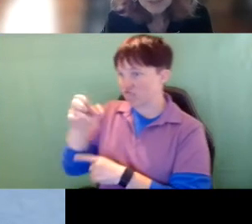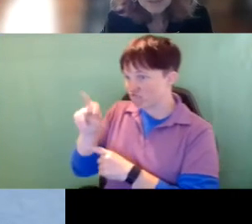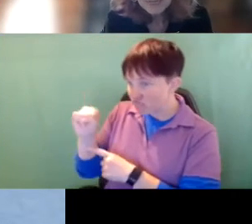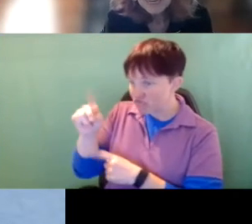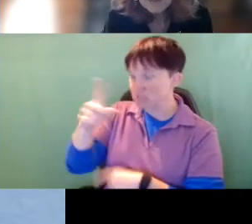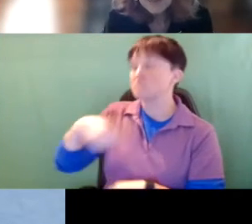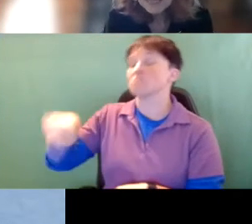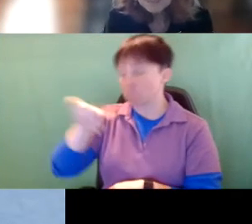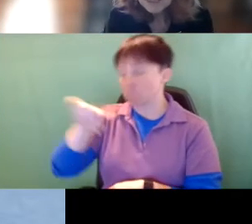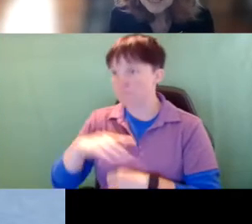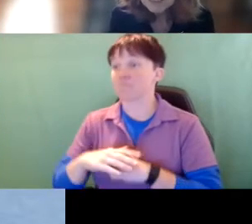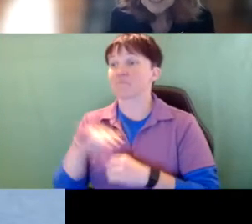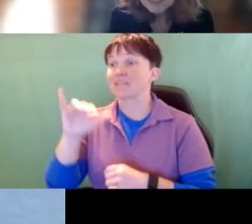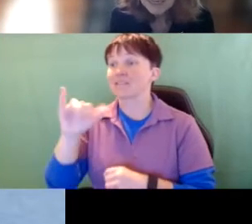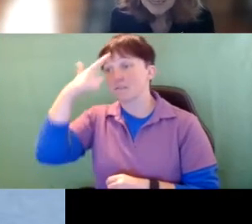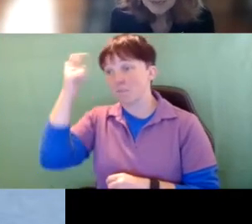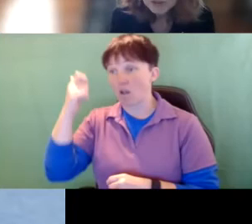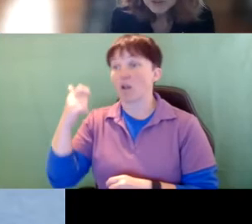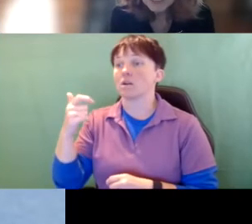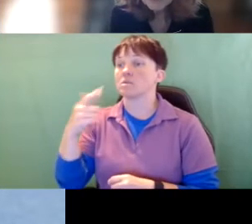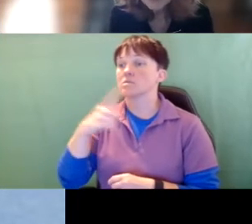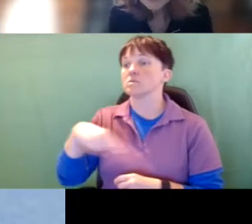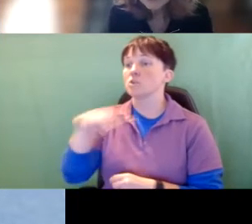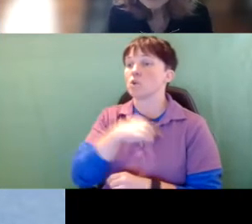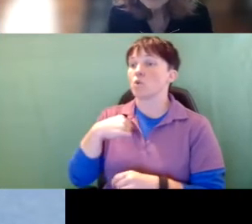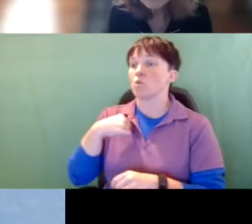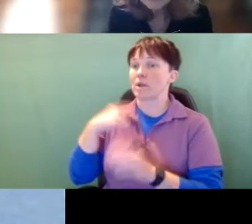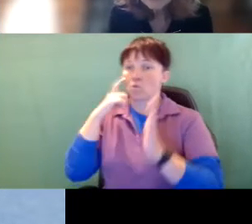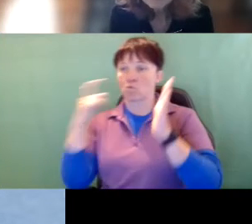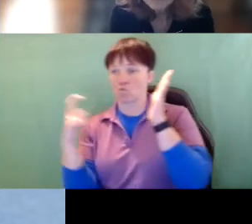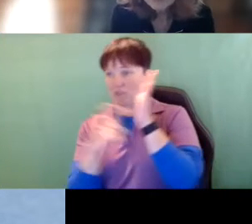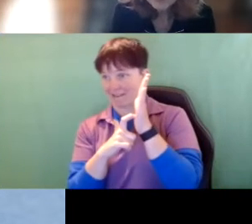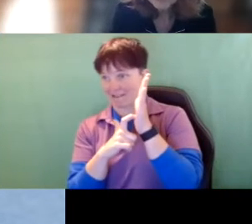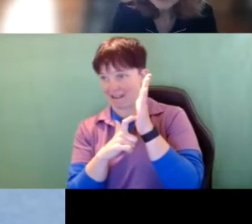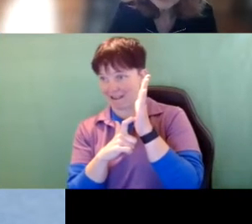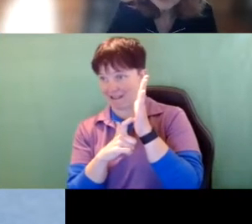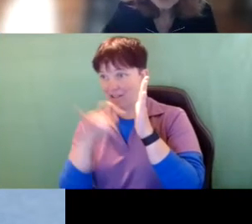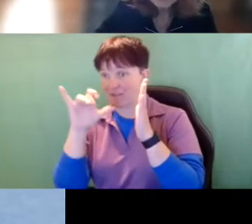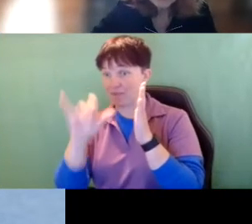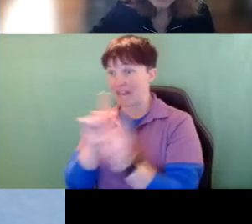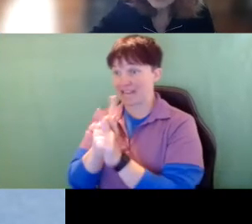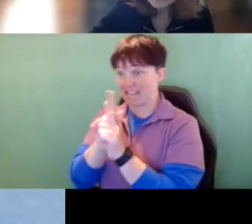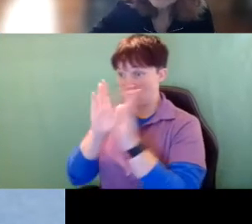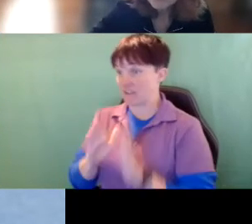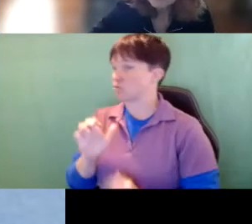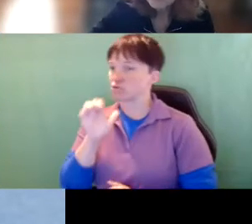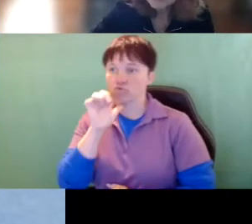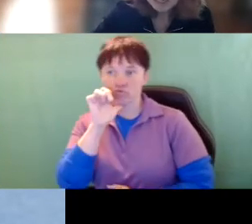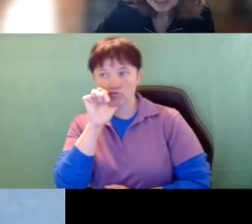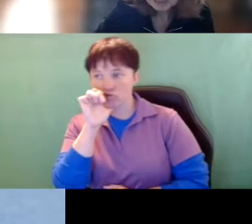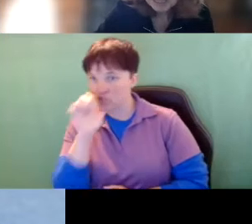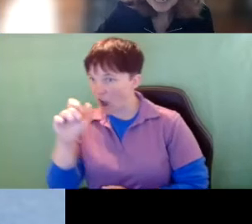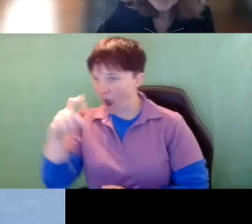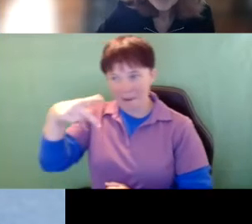And that's because again we're trying to recognize that interveners are not para educators they